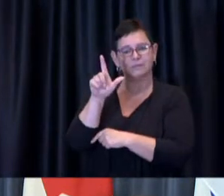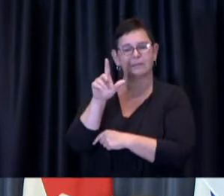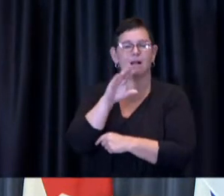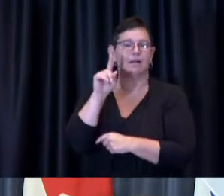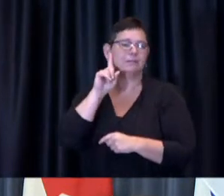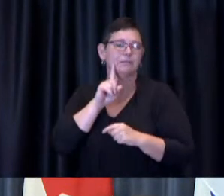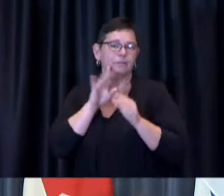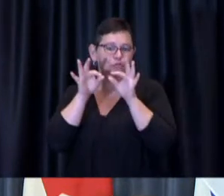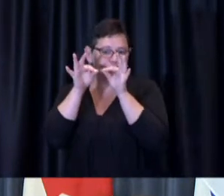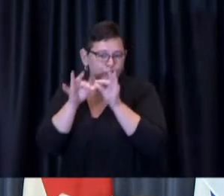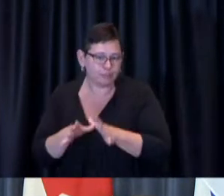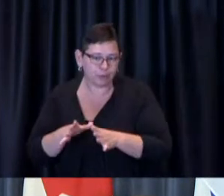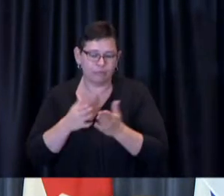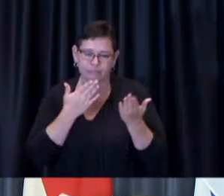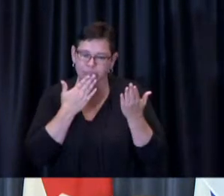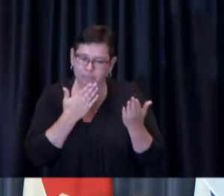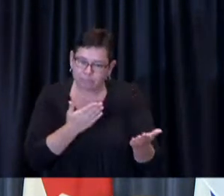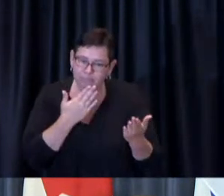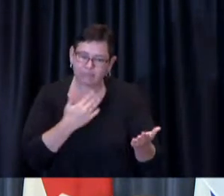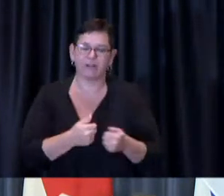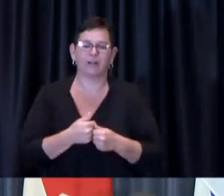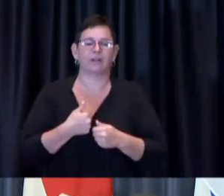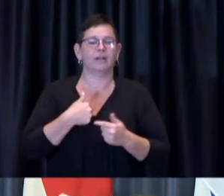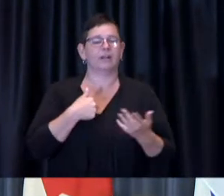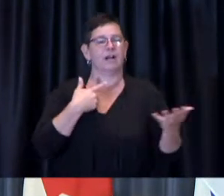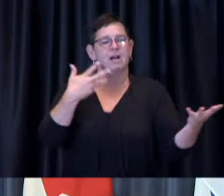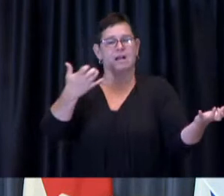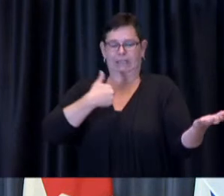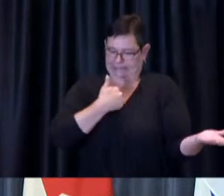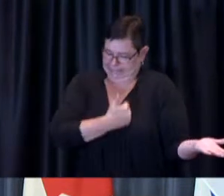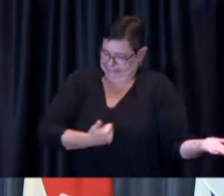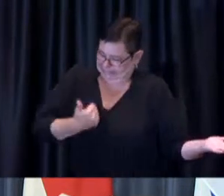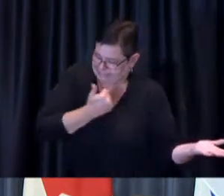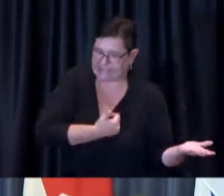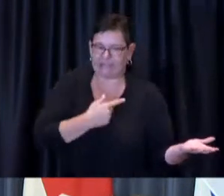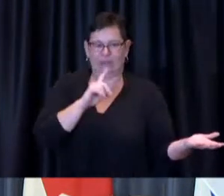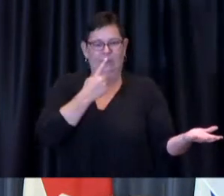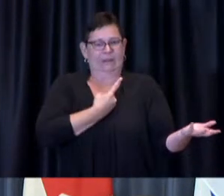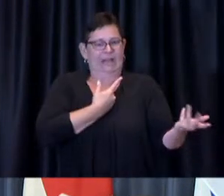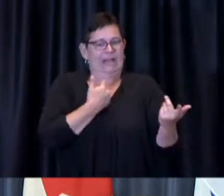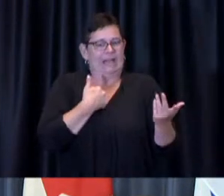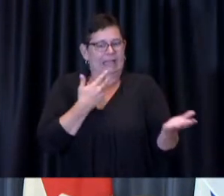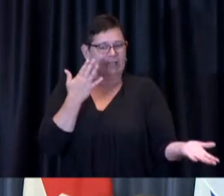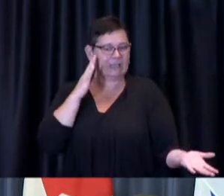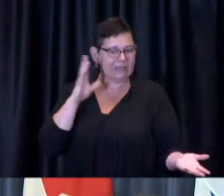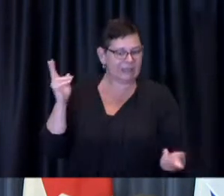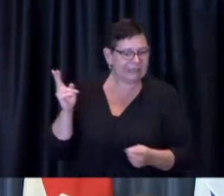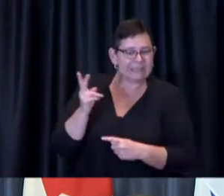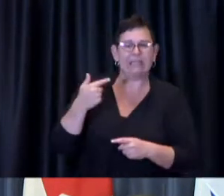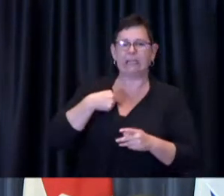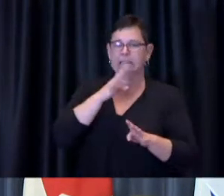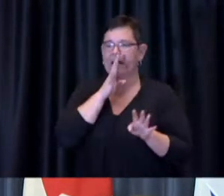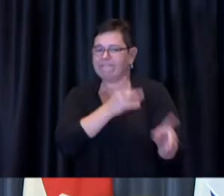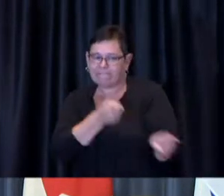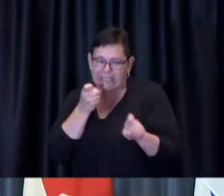And I will apologize personally to that group today because I know I speak quickly and they have expressed to me sometimes they're very